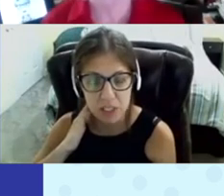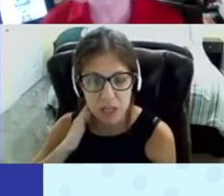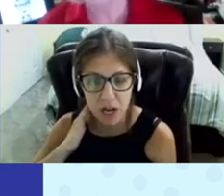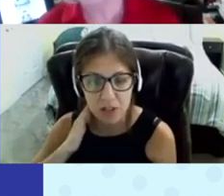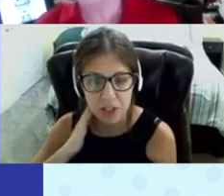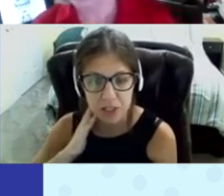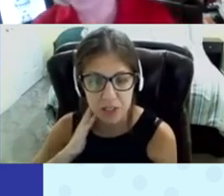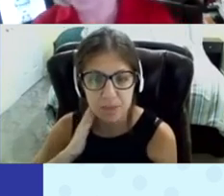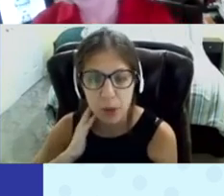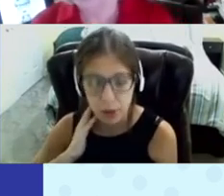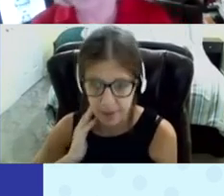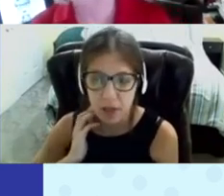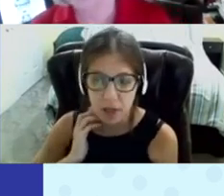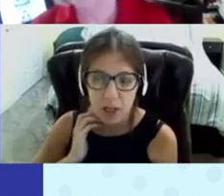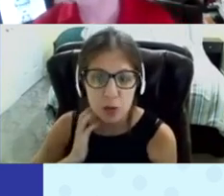That's correct. Okay.